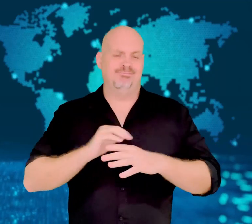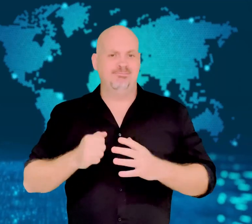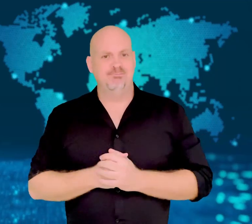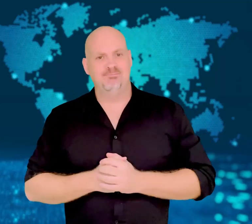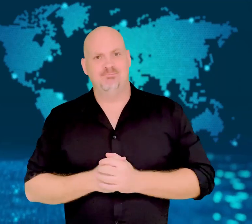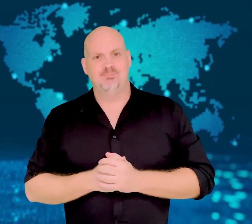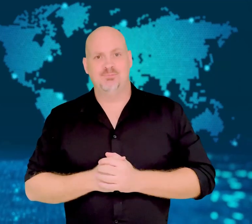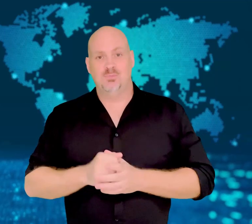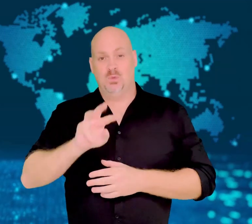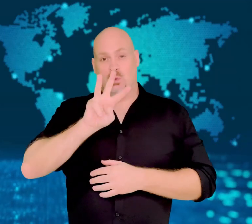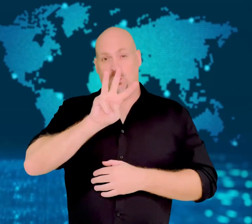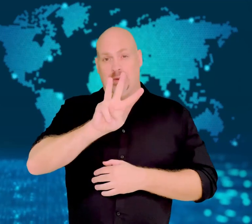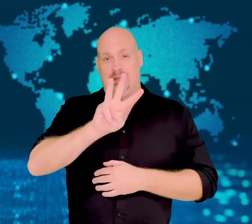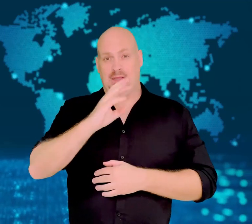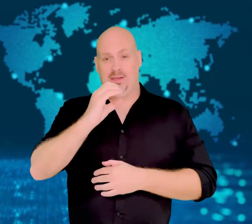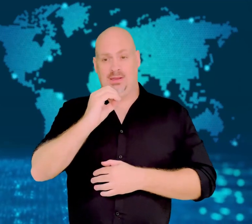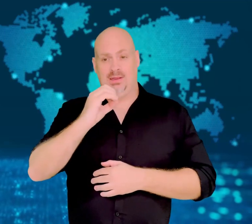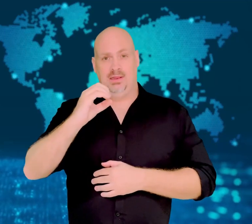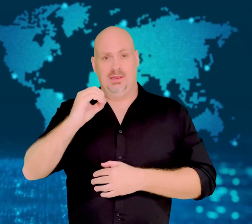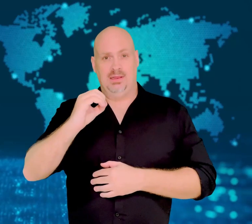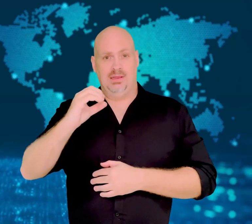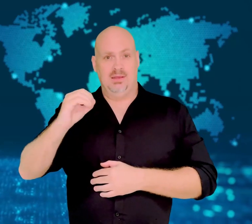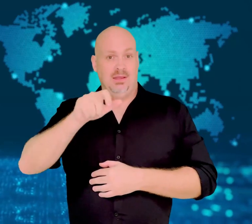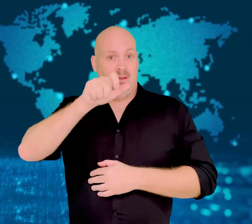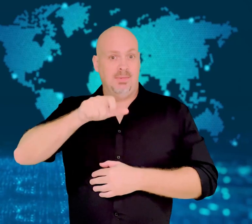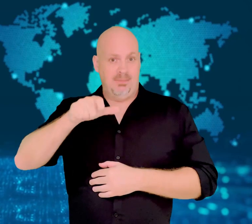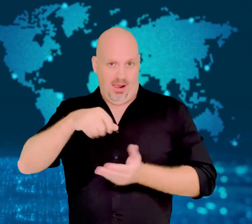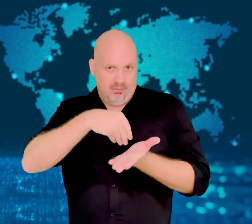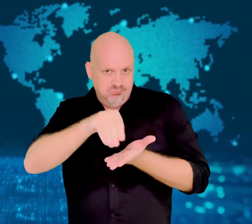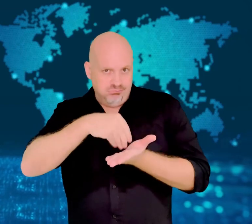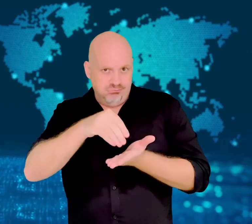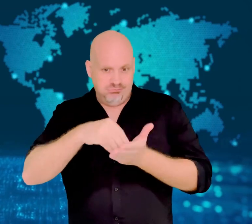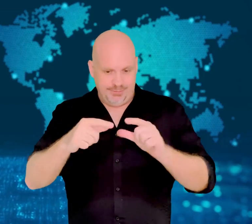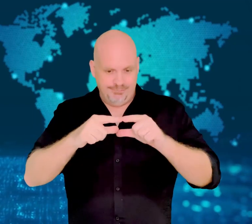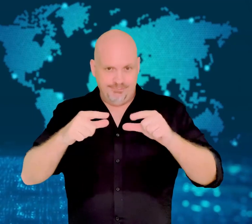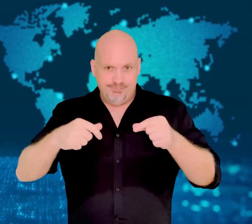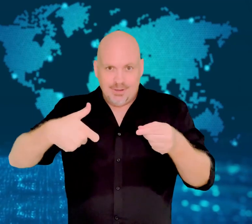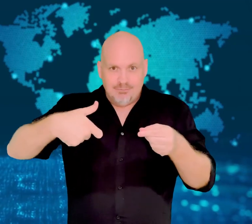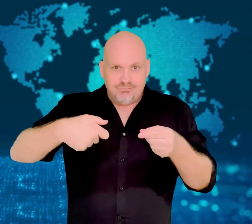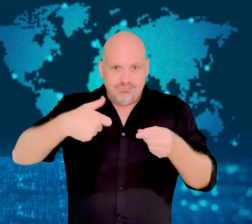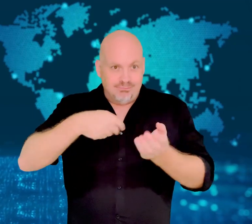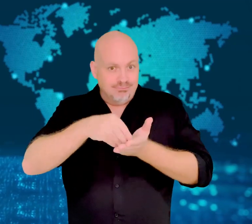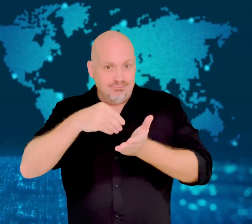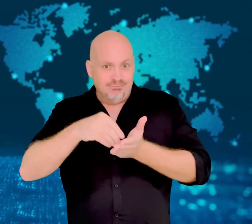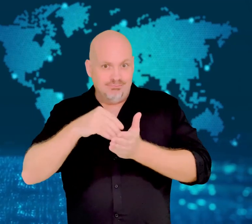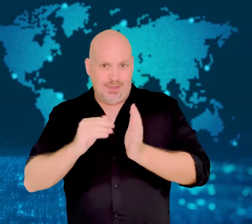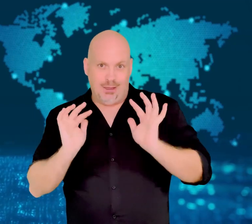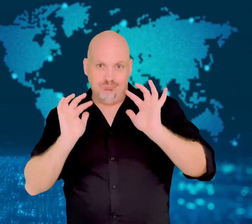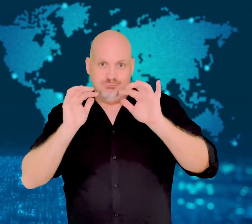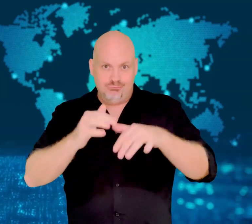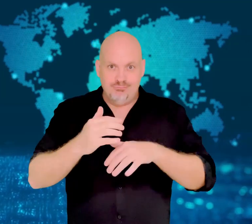on a huge screen near Bergun, Switzerland.